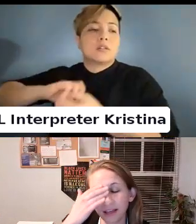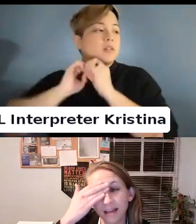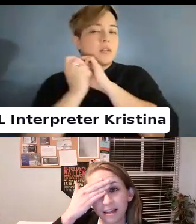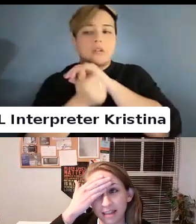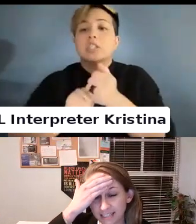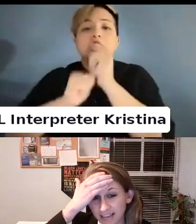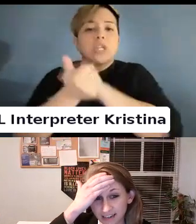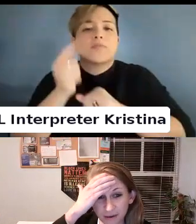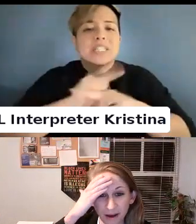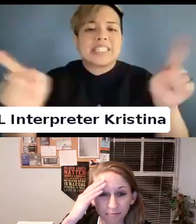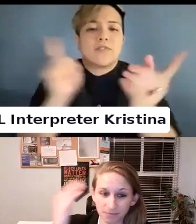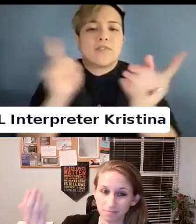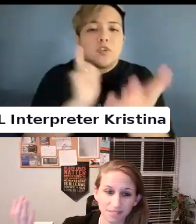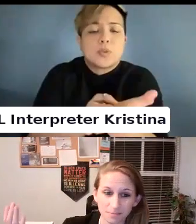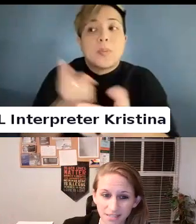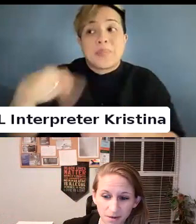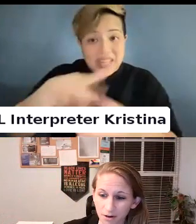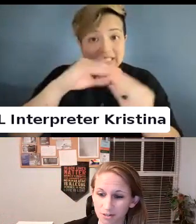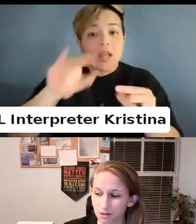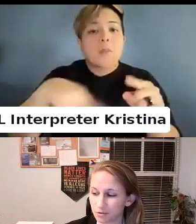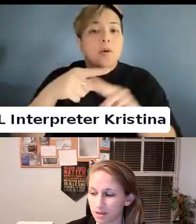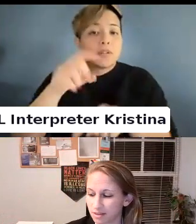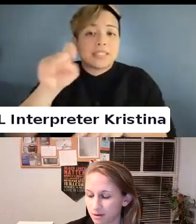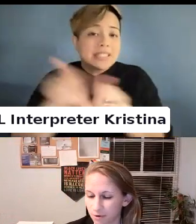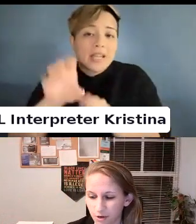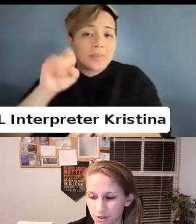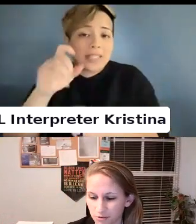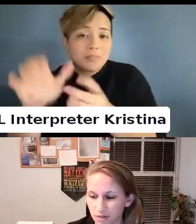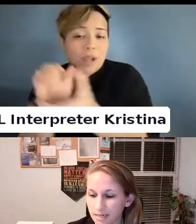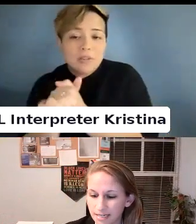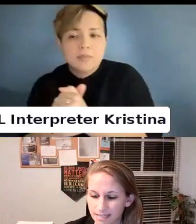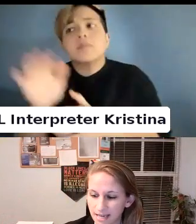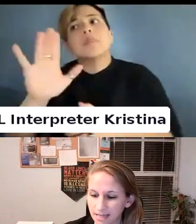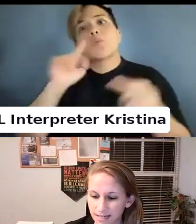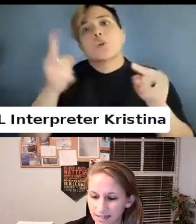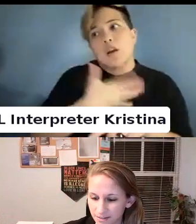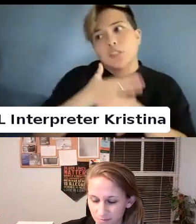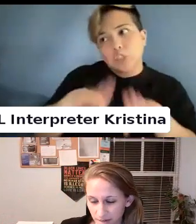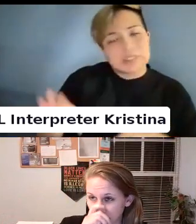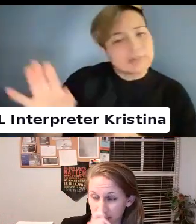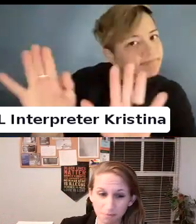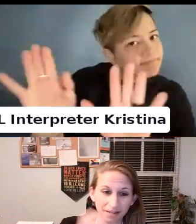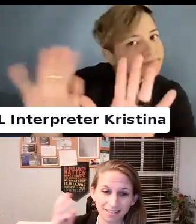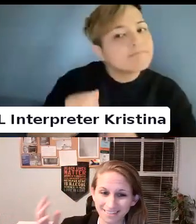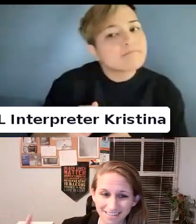They said it about same-sex marriage. The guns committee.